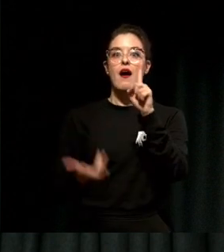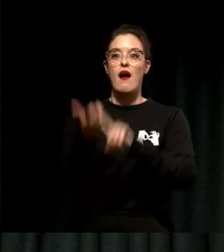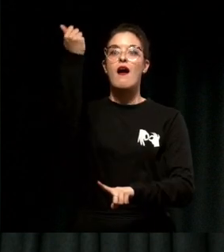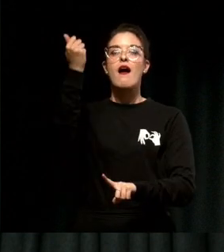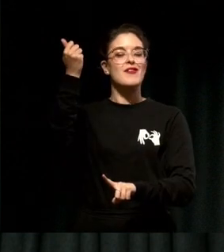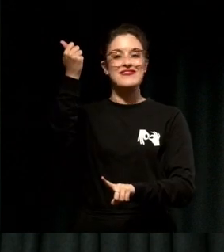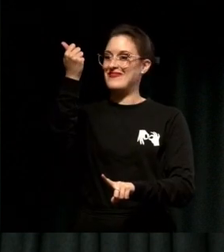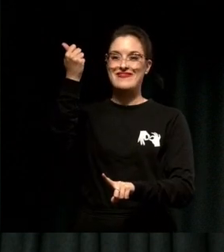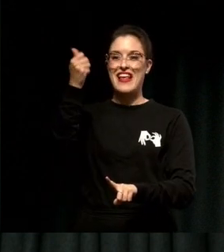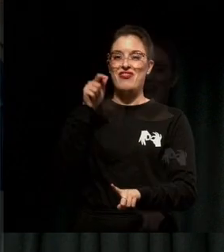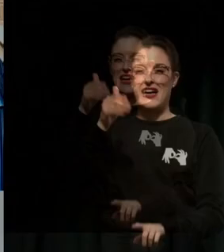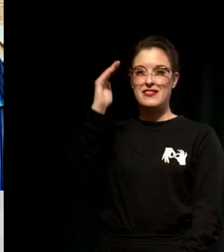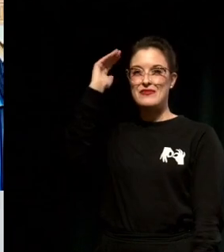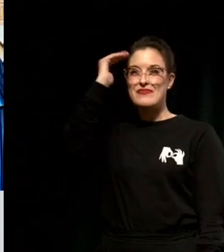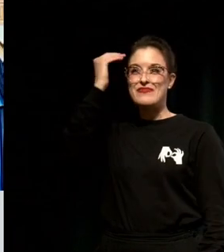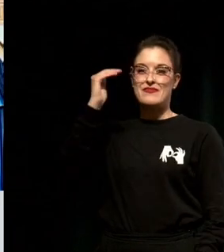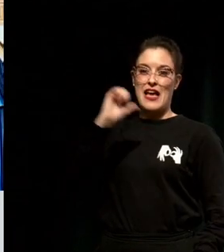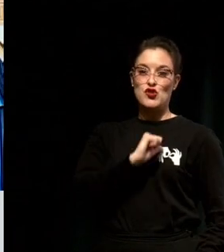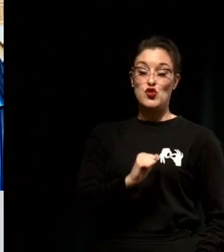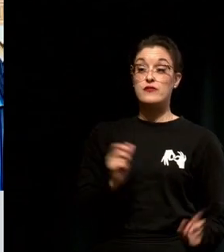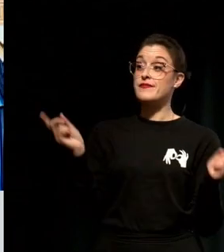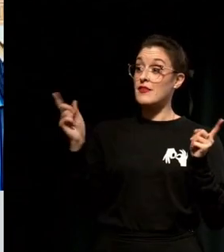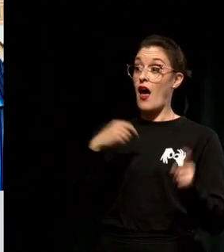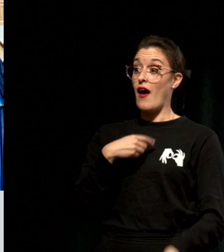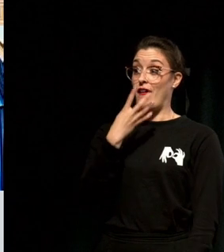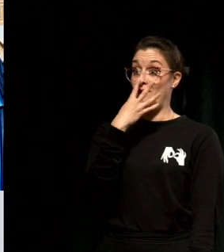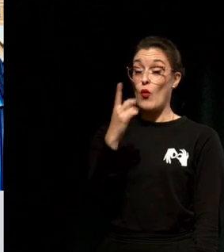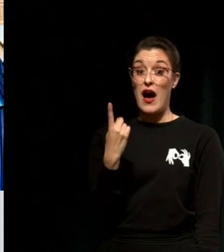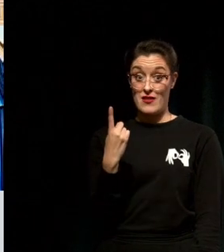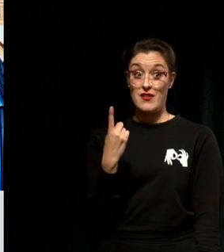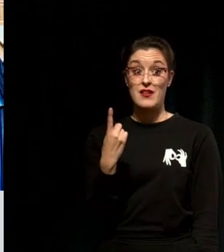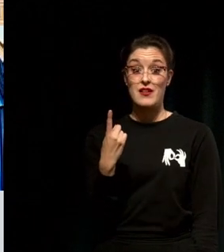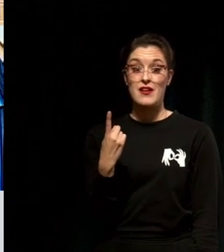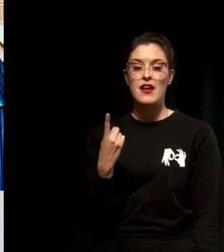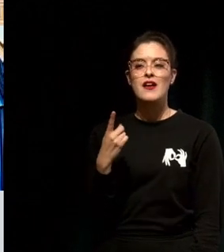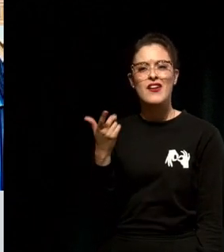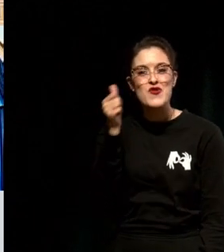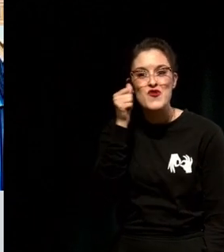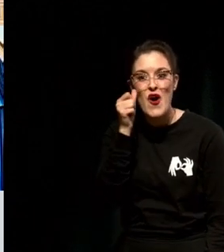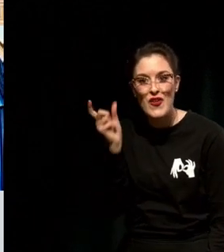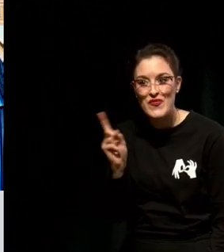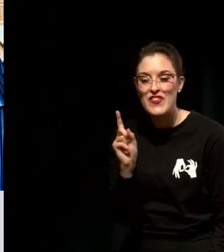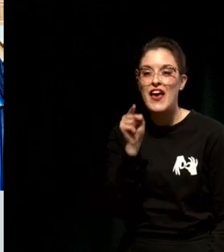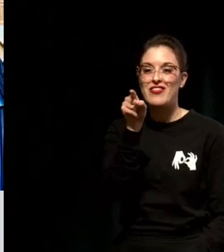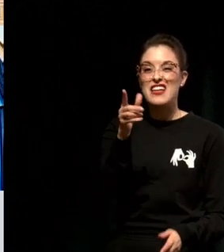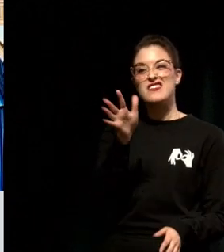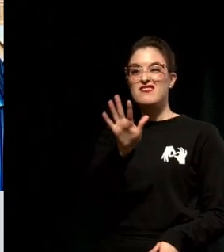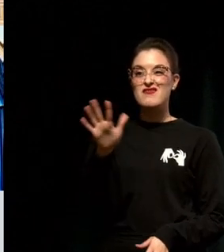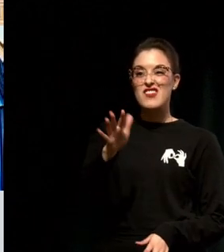So today standing in front of you, I'm 41 years old and as it turns out that's the average age of a startup founder.